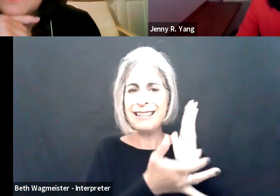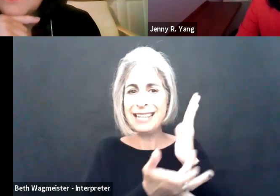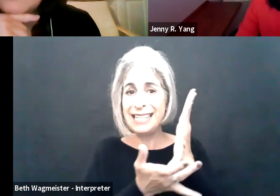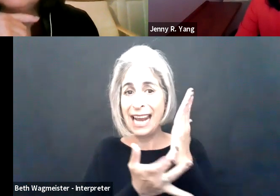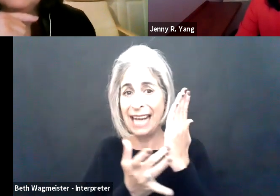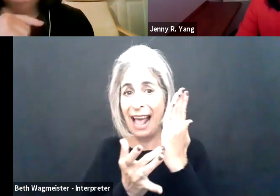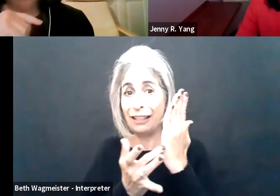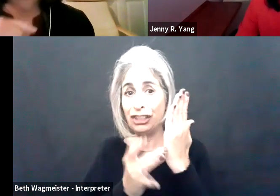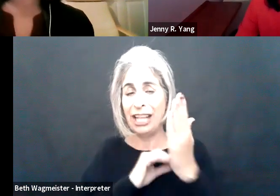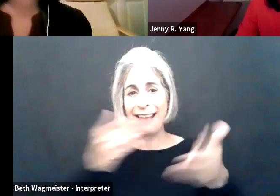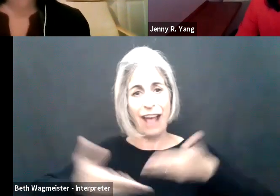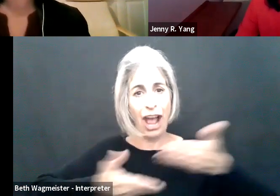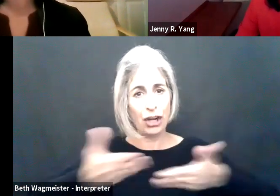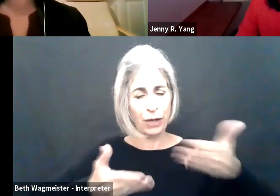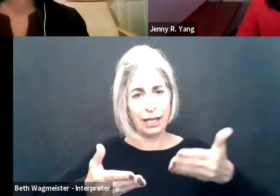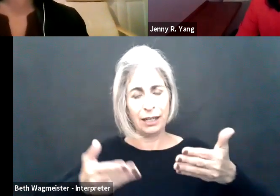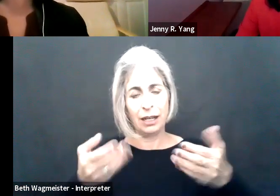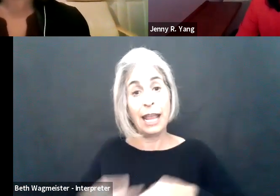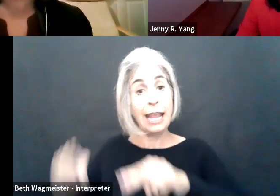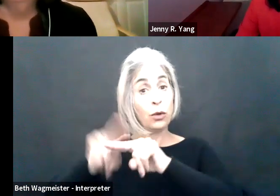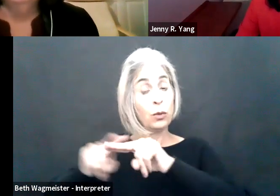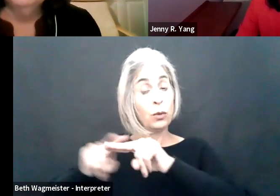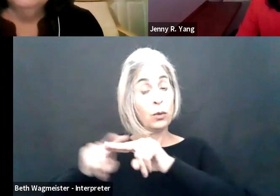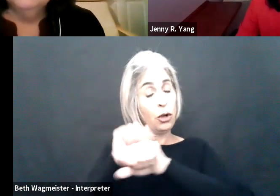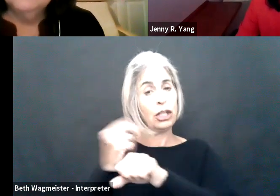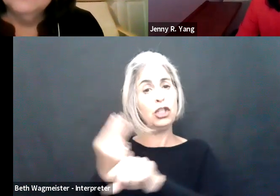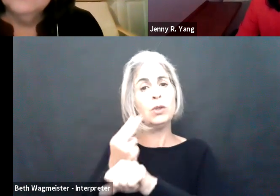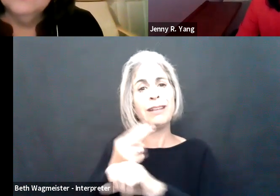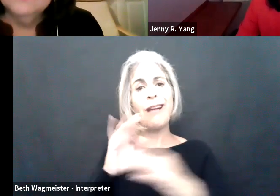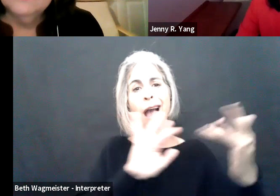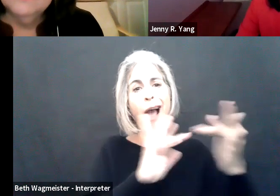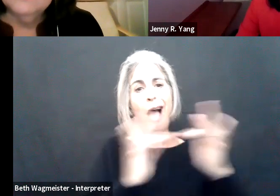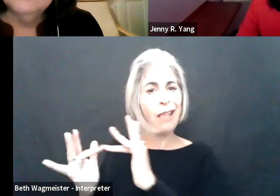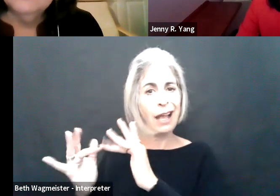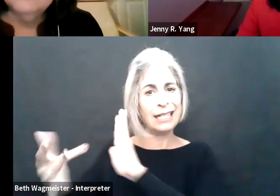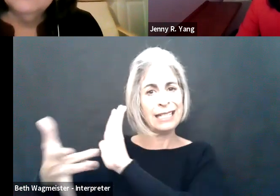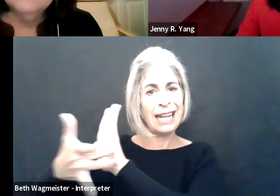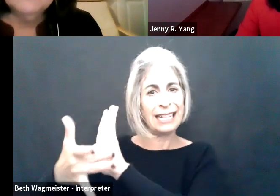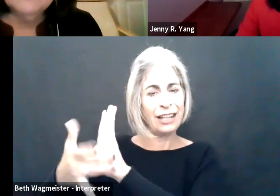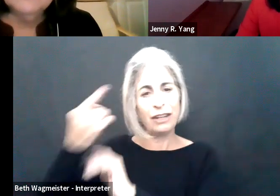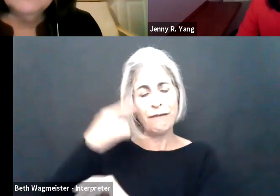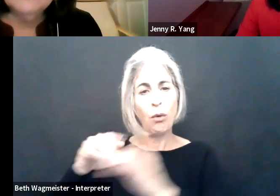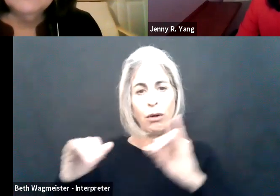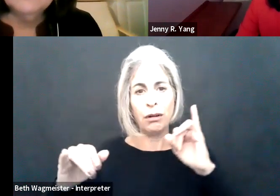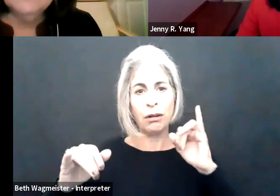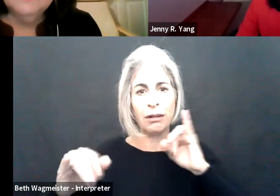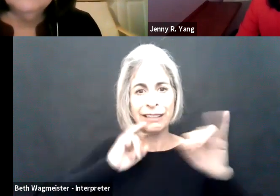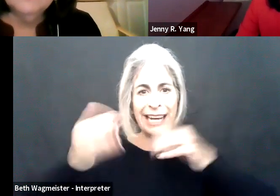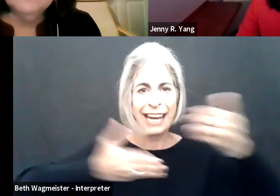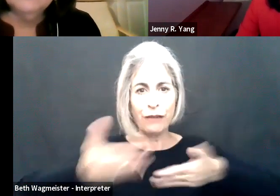to share a couple points on technology and hiring. Because we know that increasingly